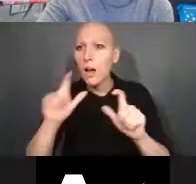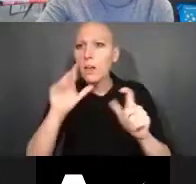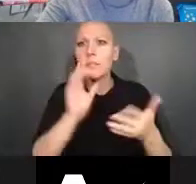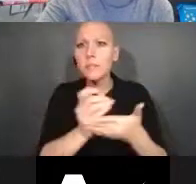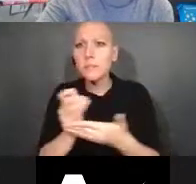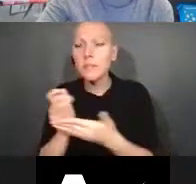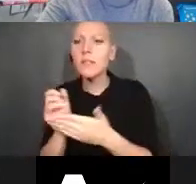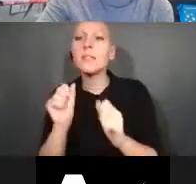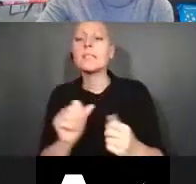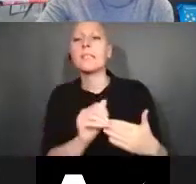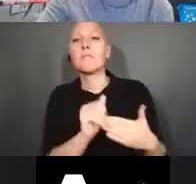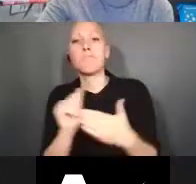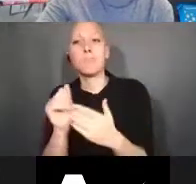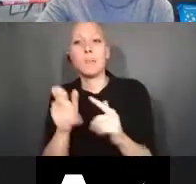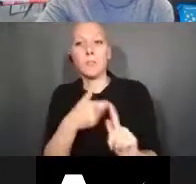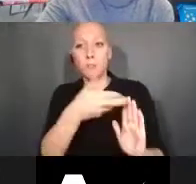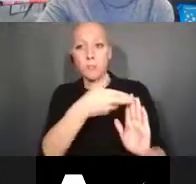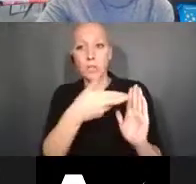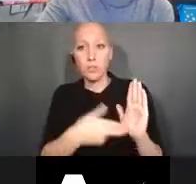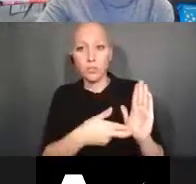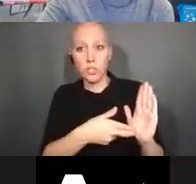right down through reporting.